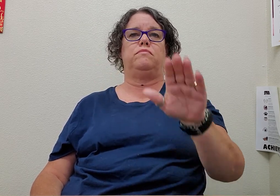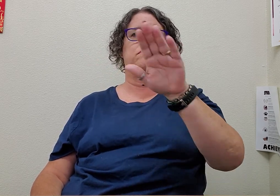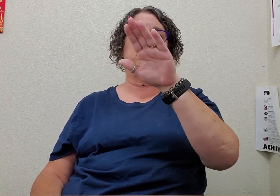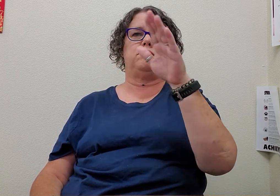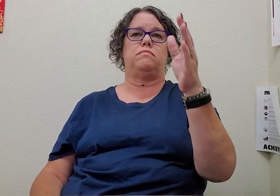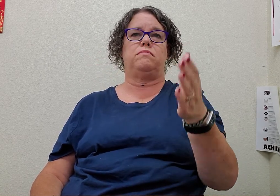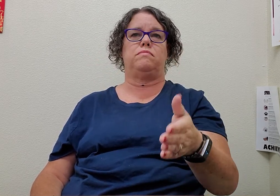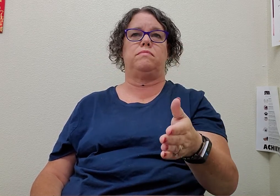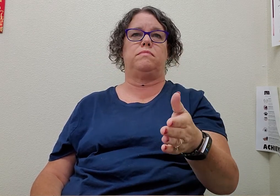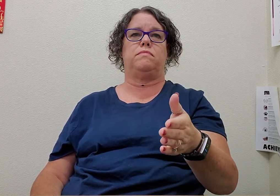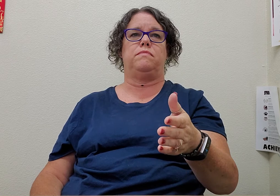never (2)